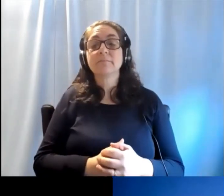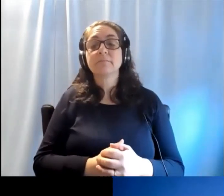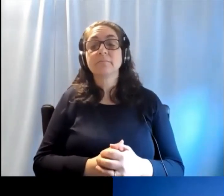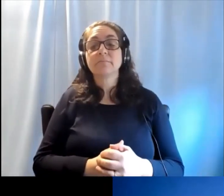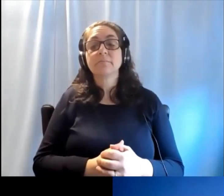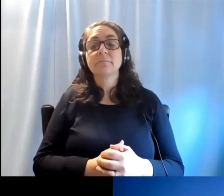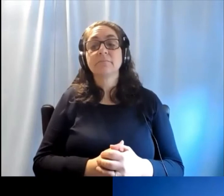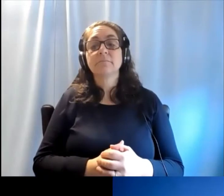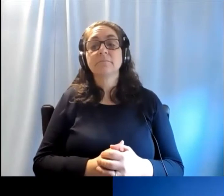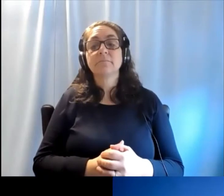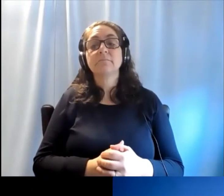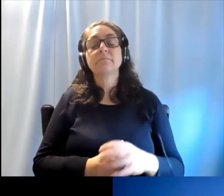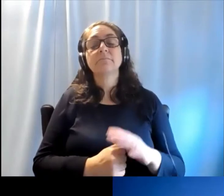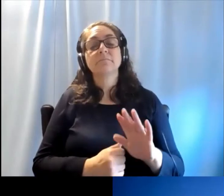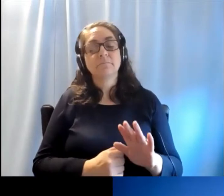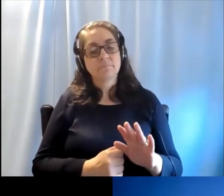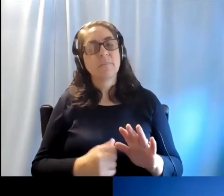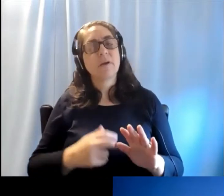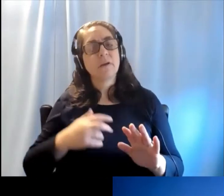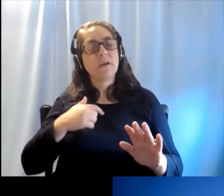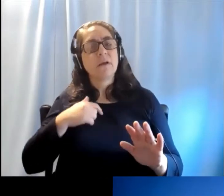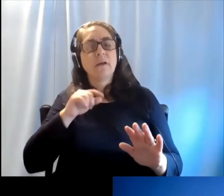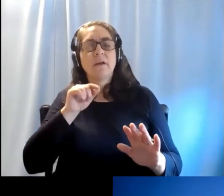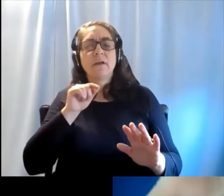love to listen to.